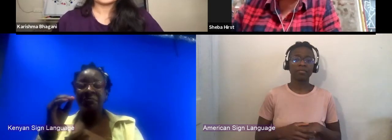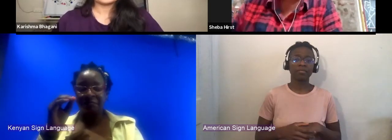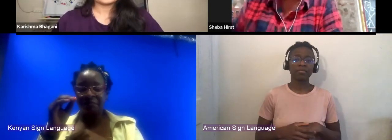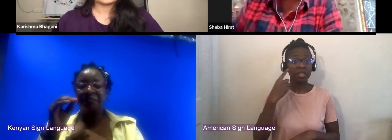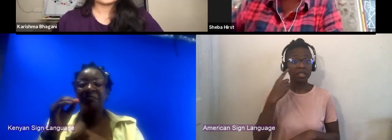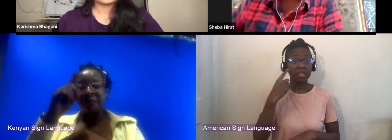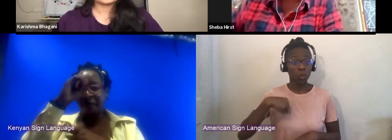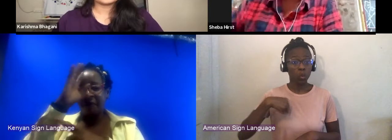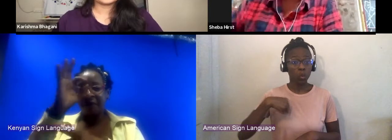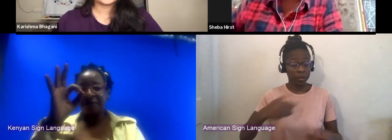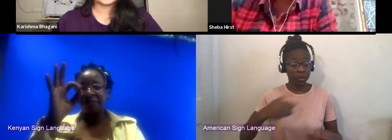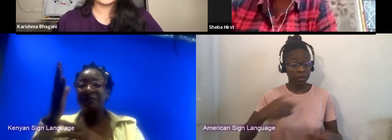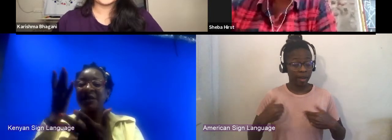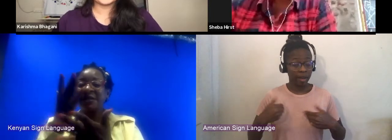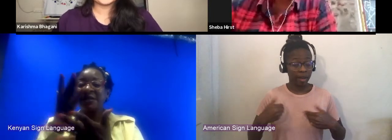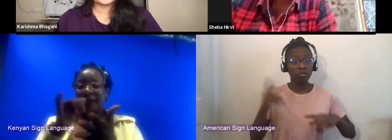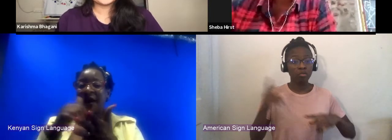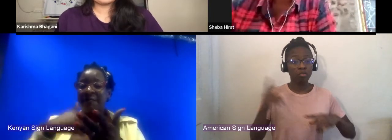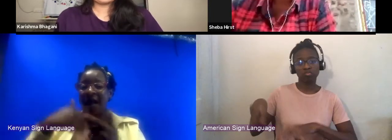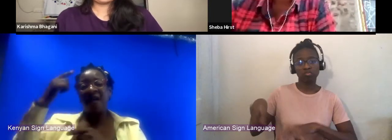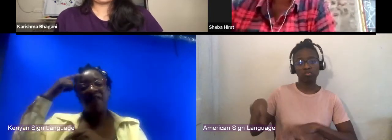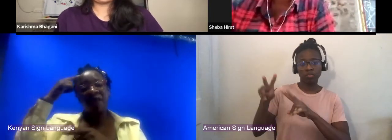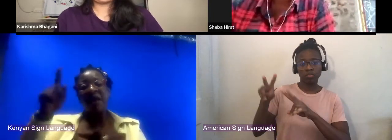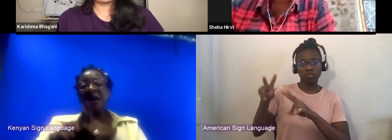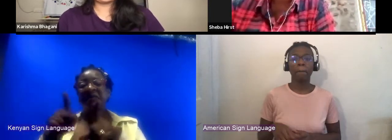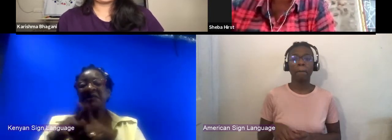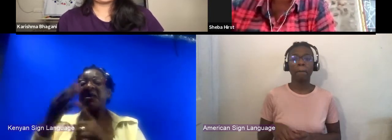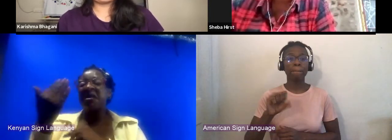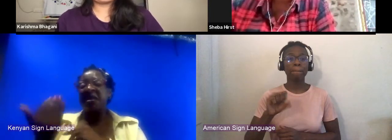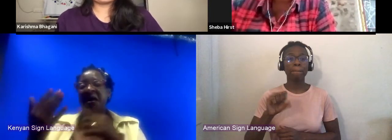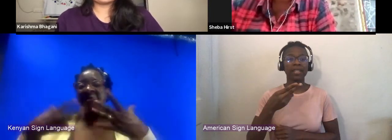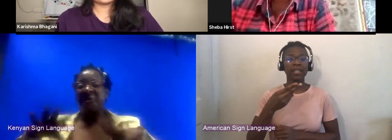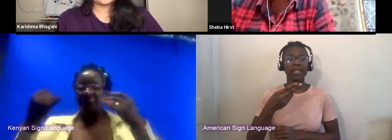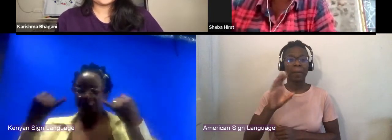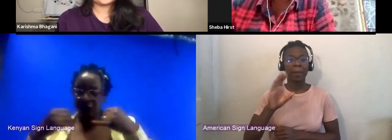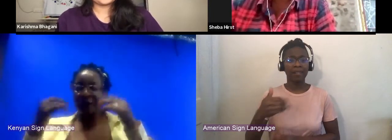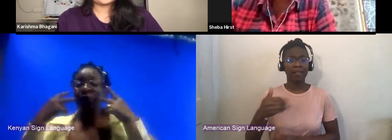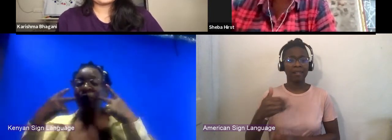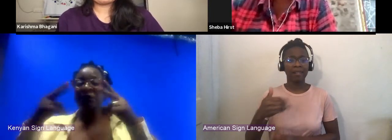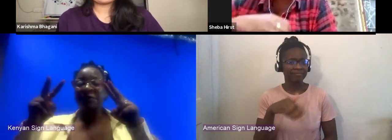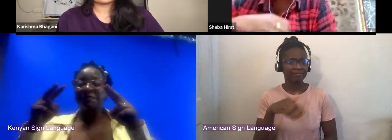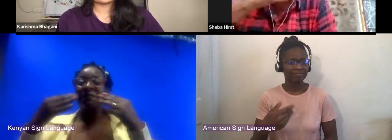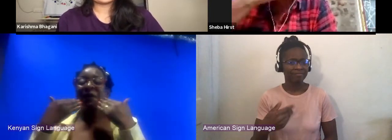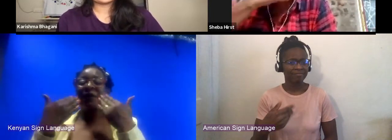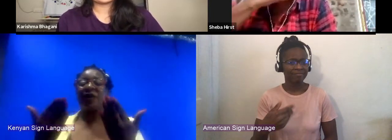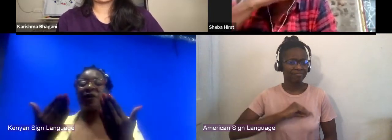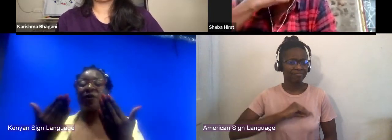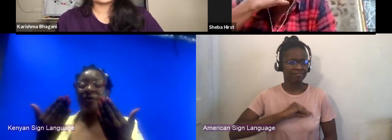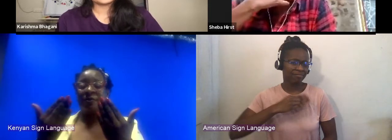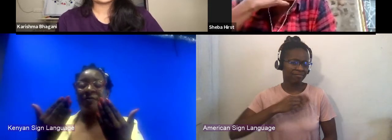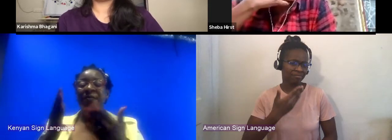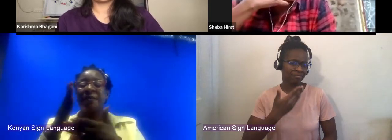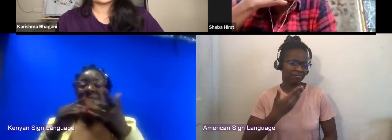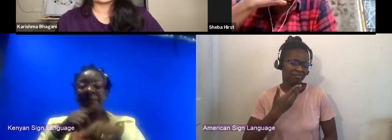Oh, thank you for that Karishma. Sometimes it feels like, yeah. I mean, it can feel overwhelming at times, but I think one